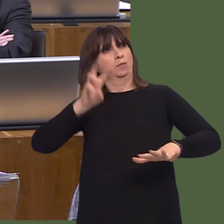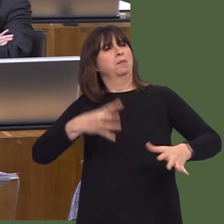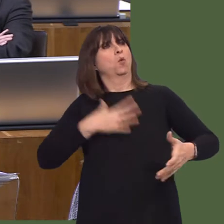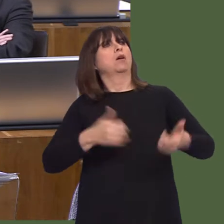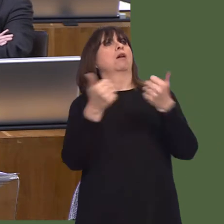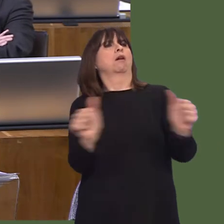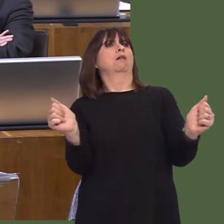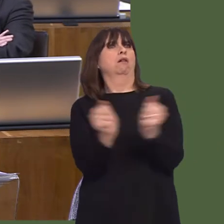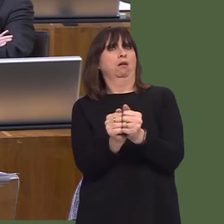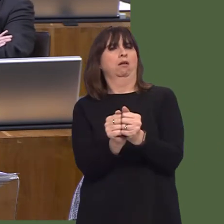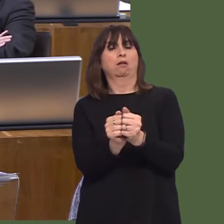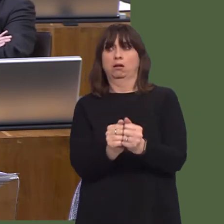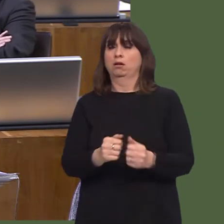these animals. Nick Ramsay AM: 2.